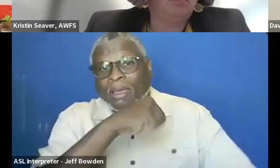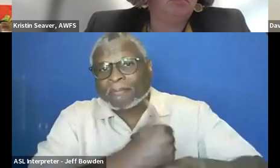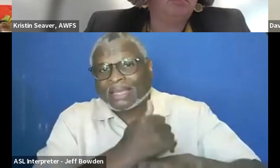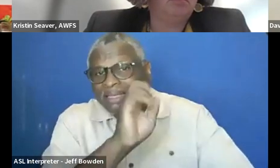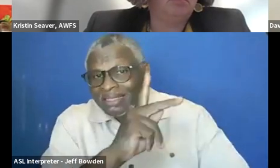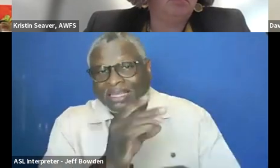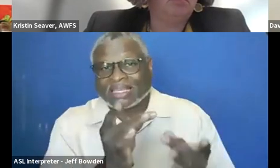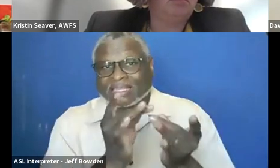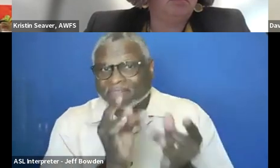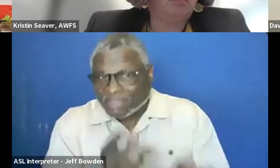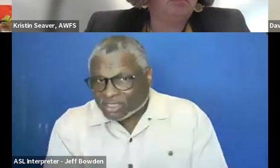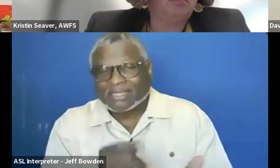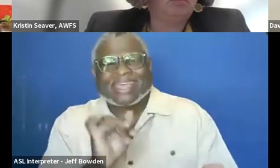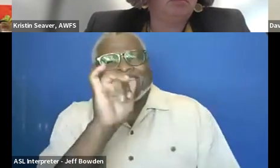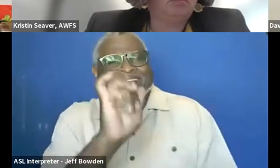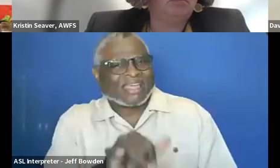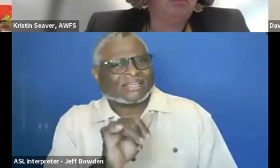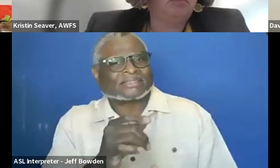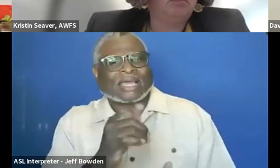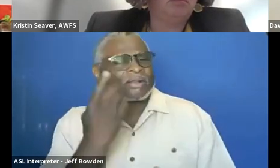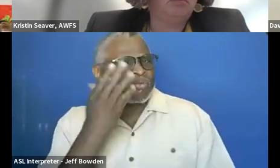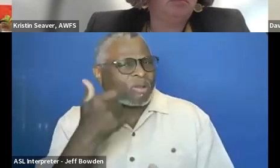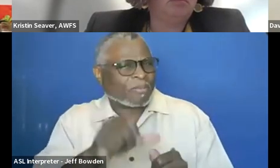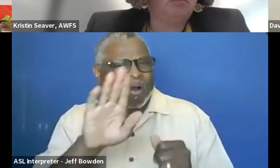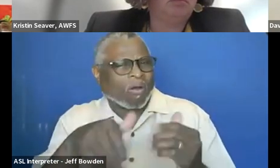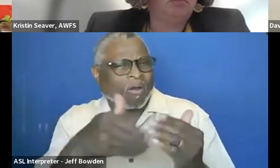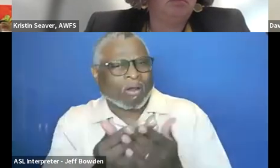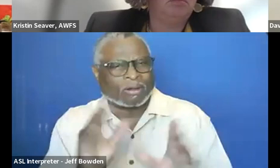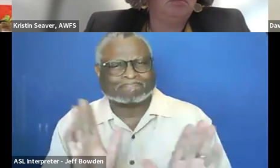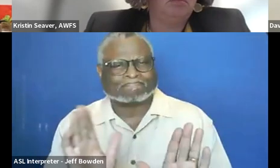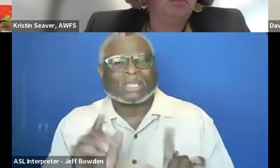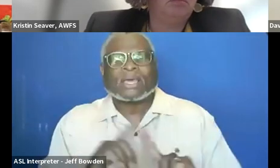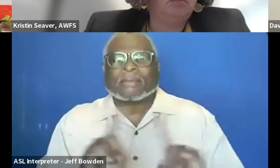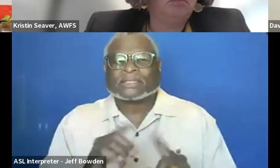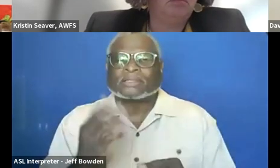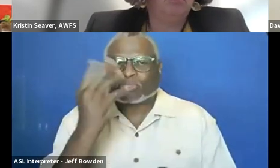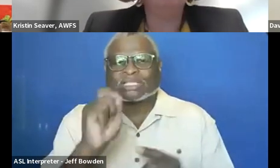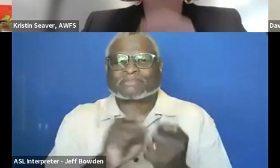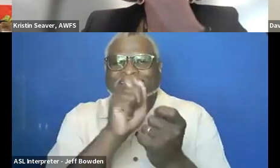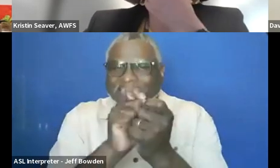and I don't remember them all off the top of my head, but pretty specific types of products